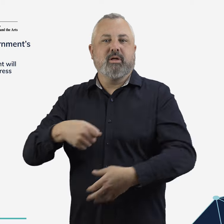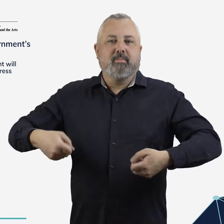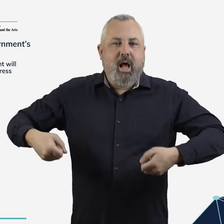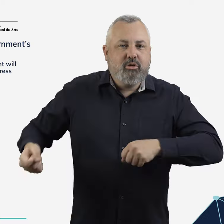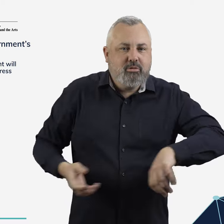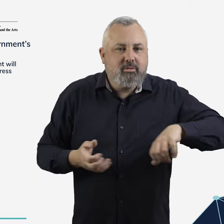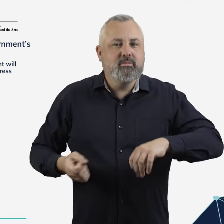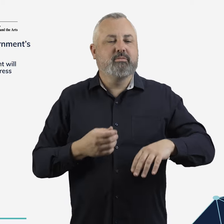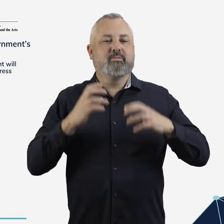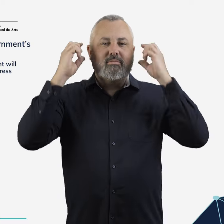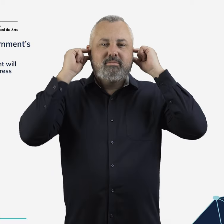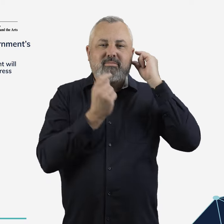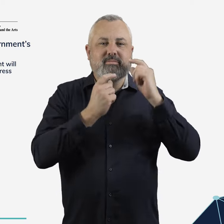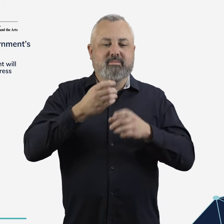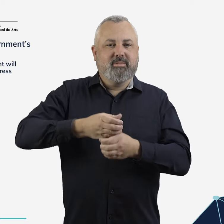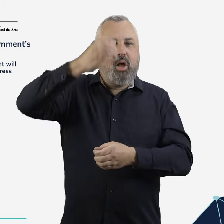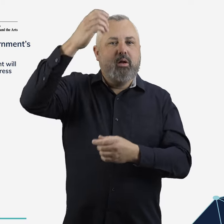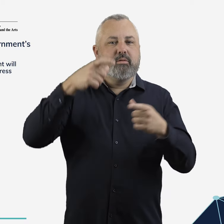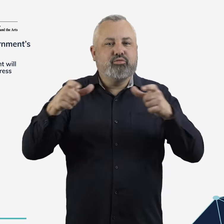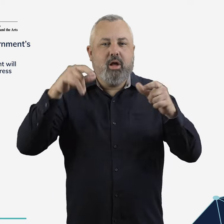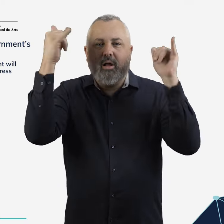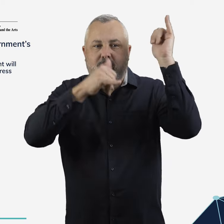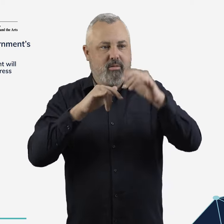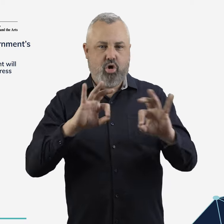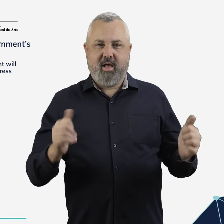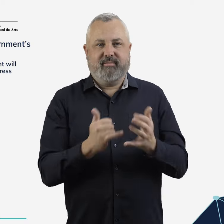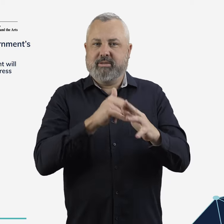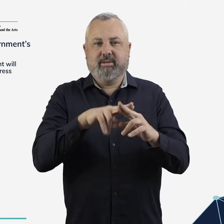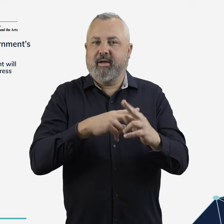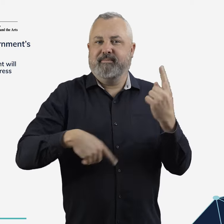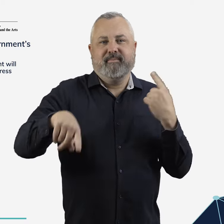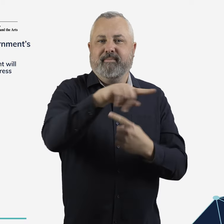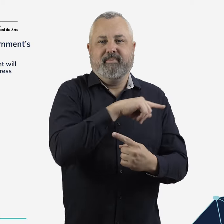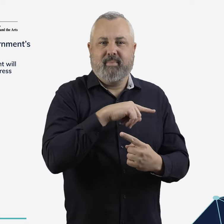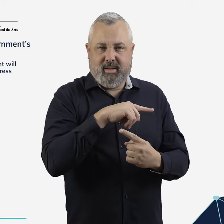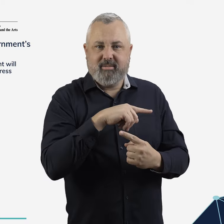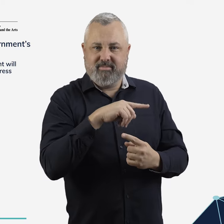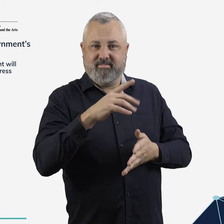baggage handlers and air traffic controllers.